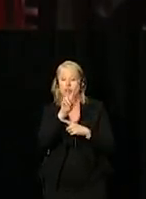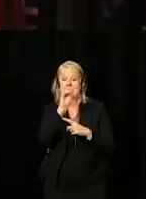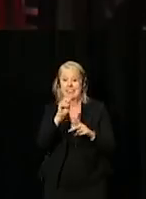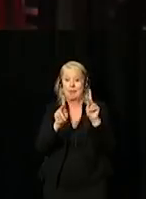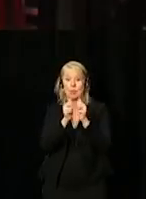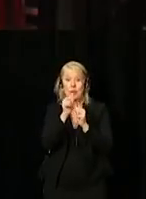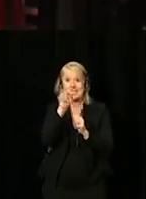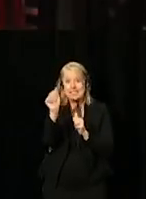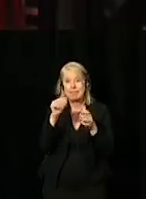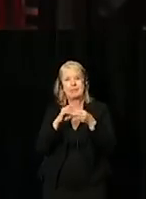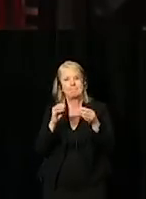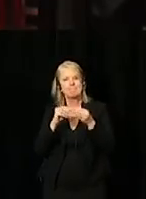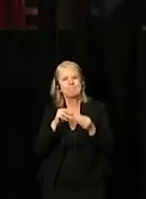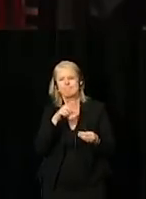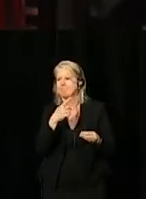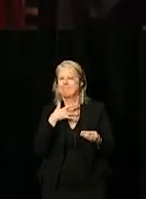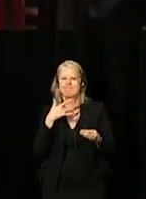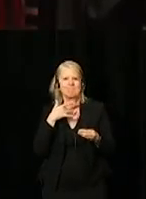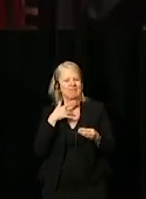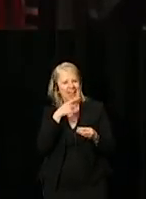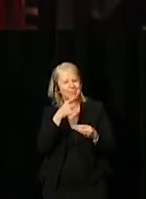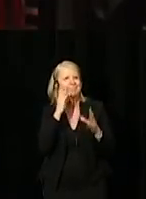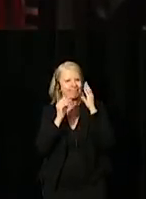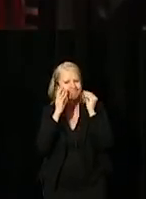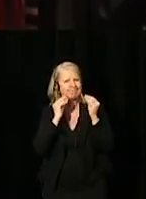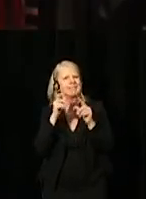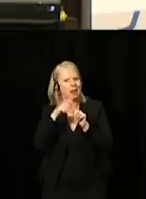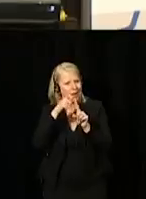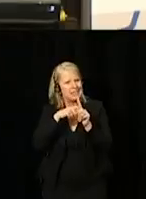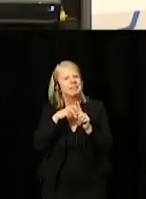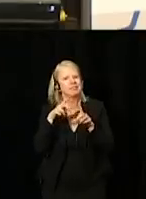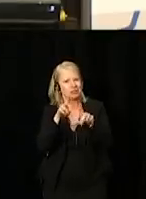indicated that they were the victim of harassment on the job.